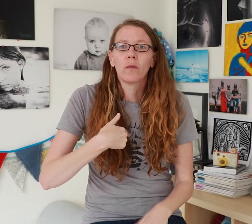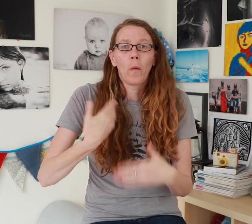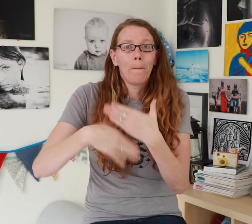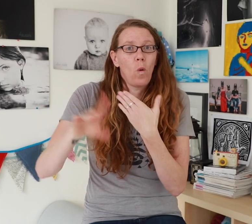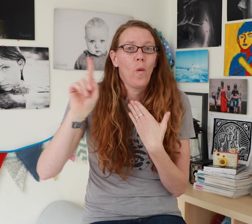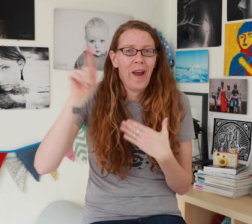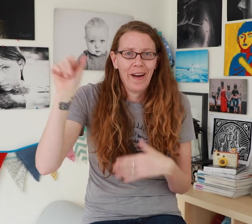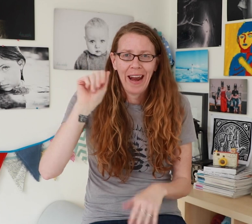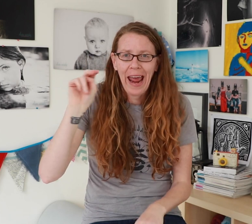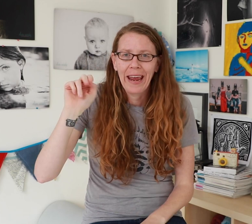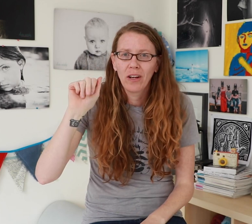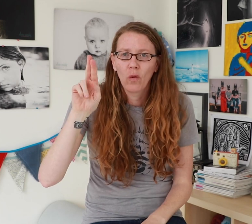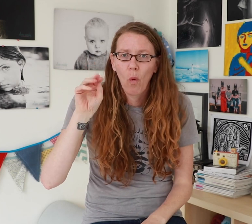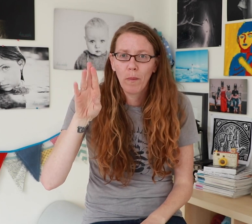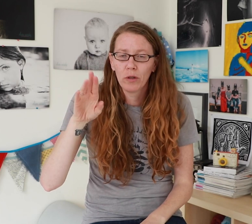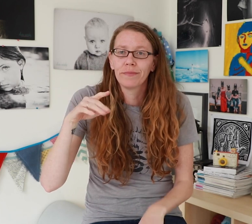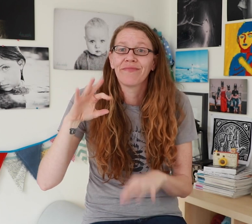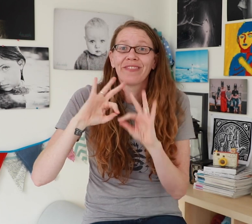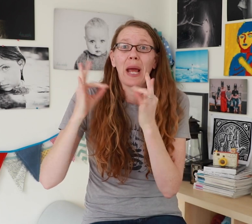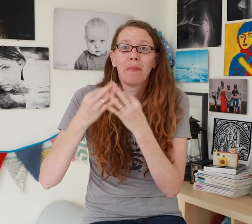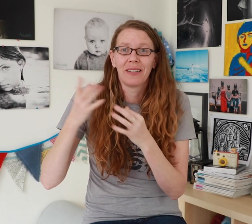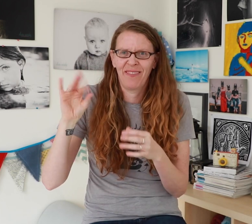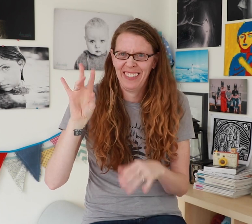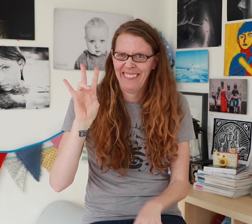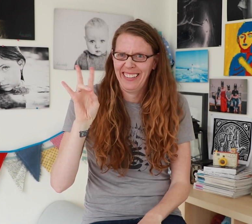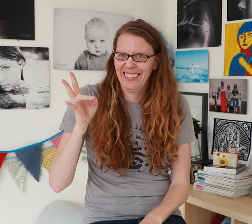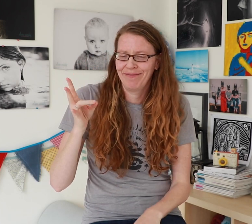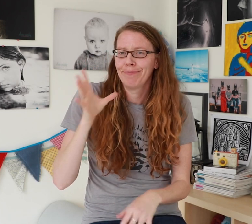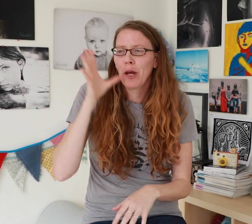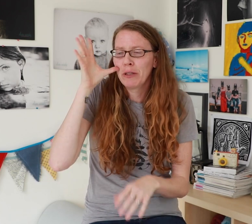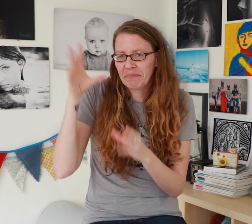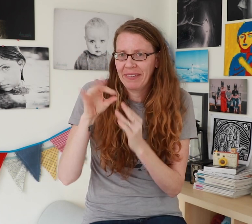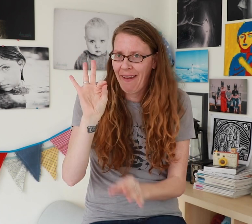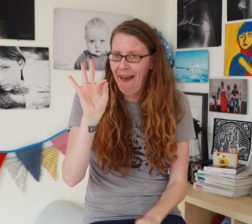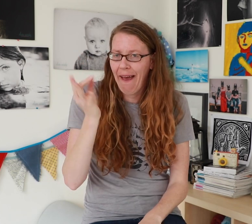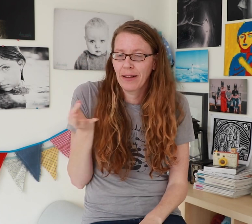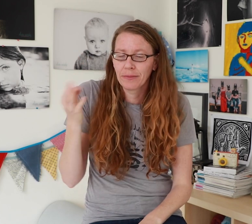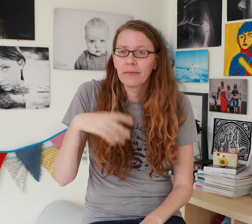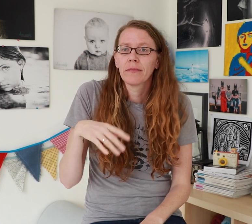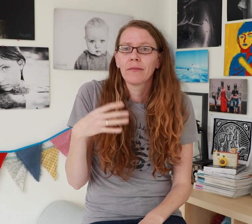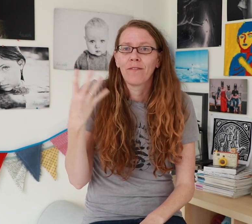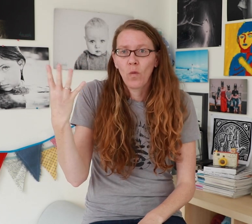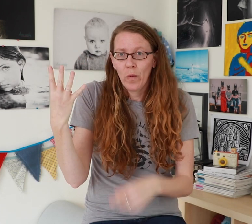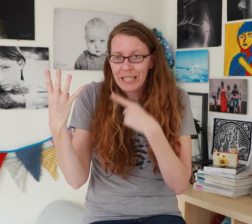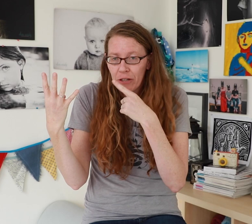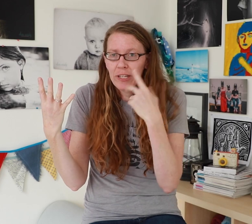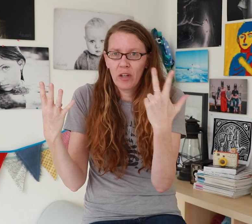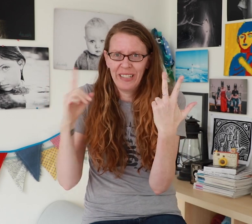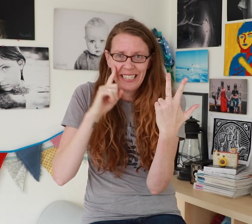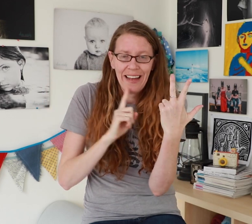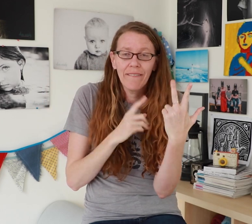I was born in Ann Arbor, Michigan to a family of seven. Including my parents that made nine of us. Four children were hearing and three children were Deaf.